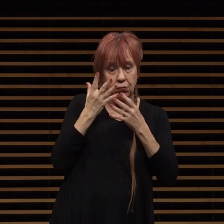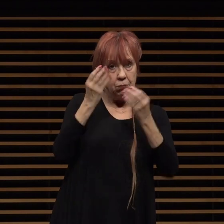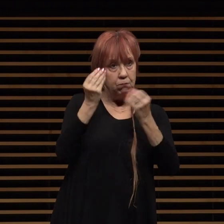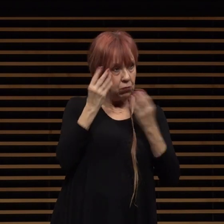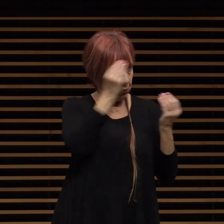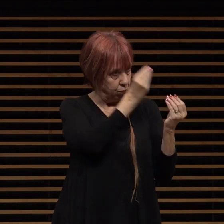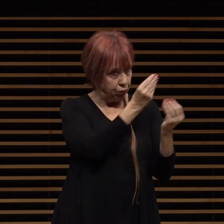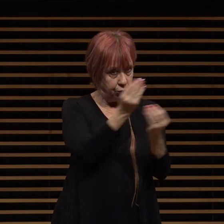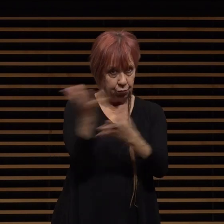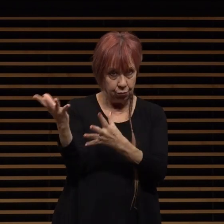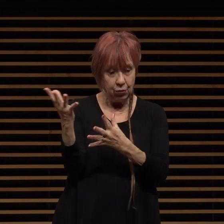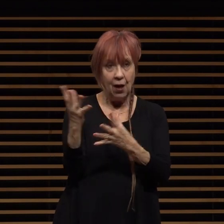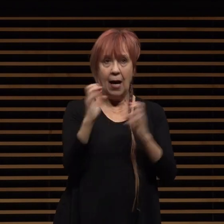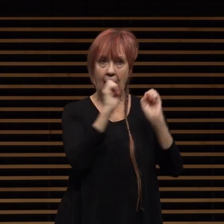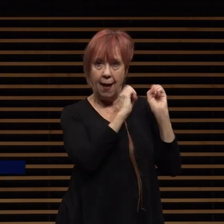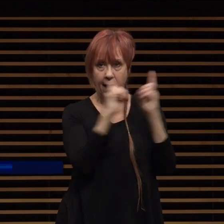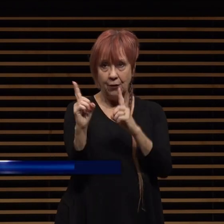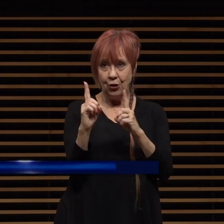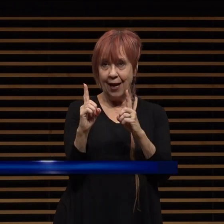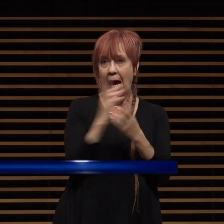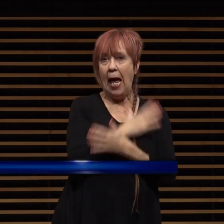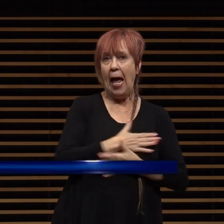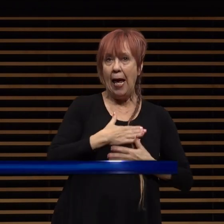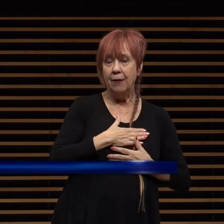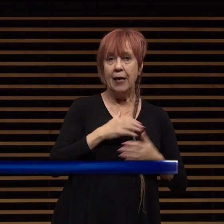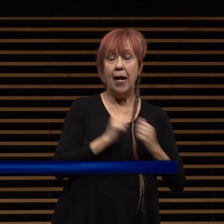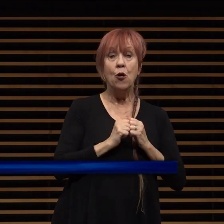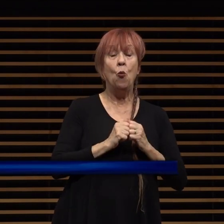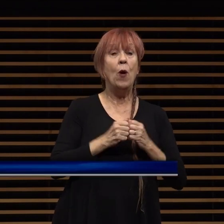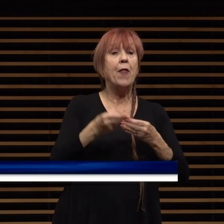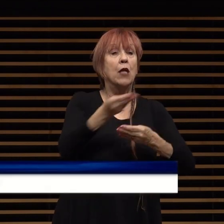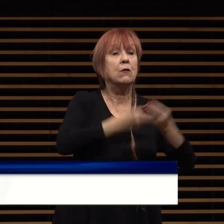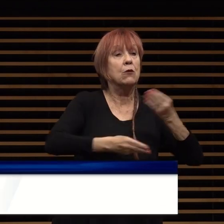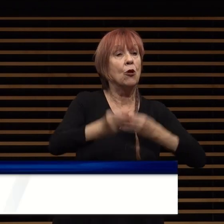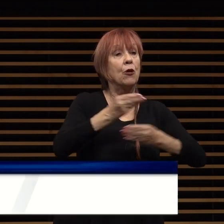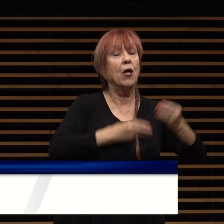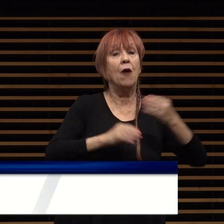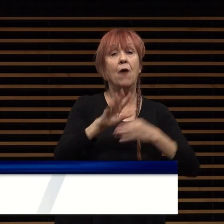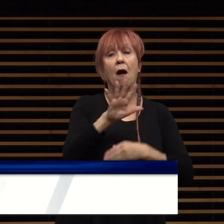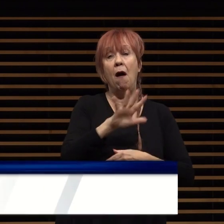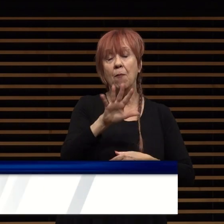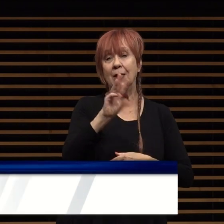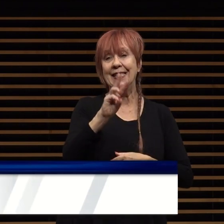and entertained